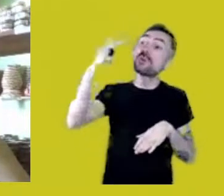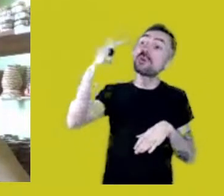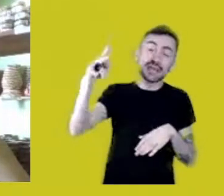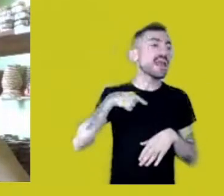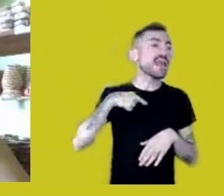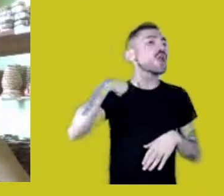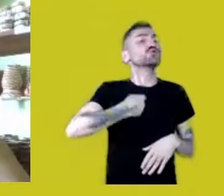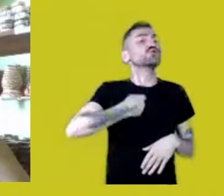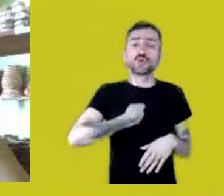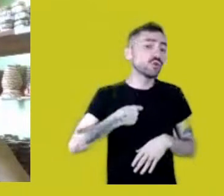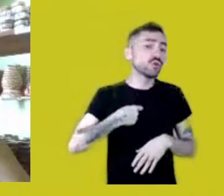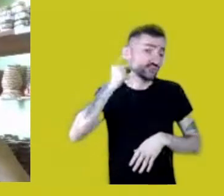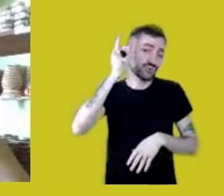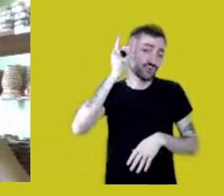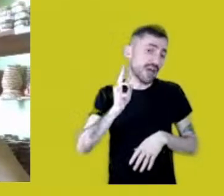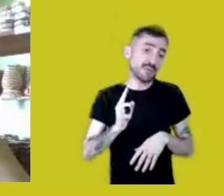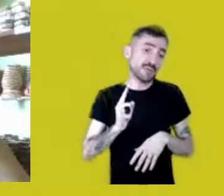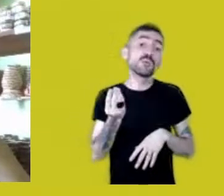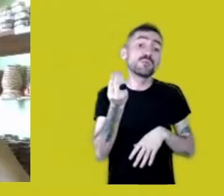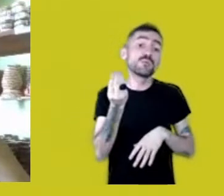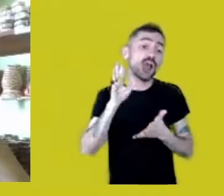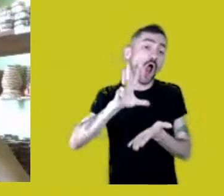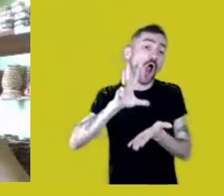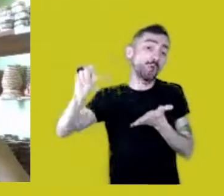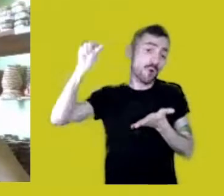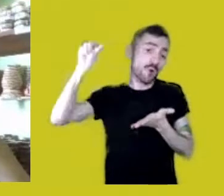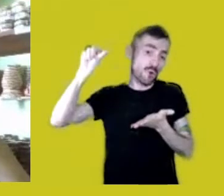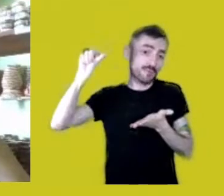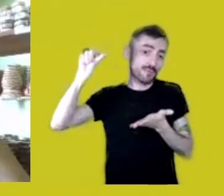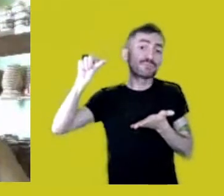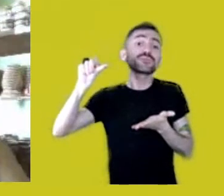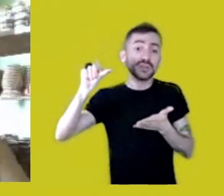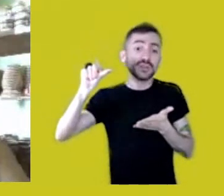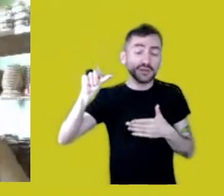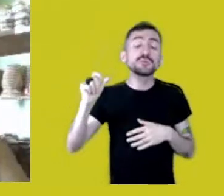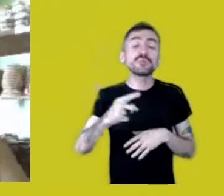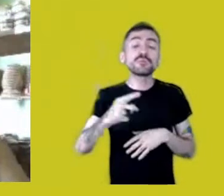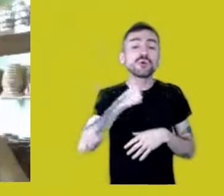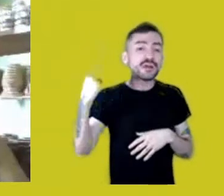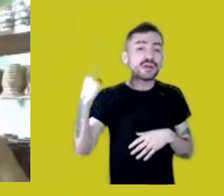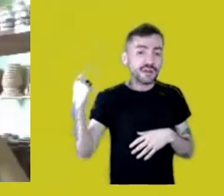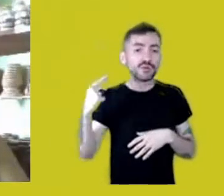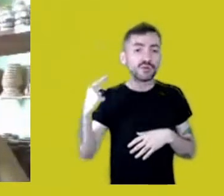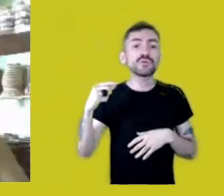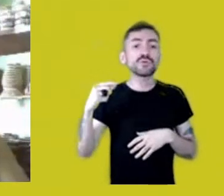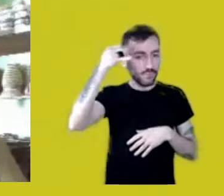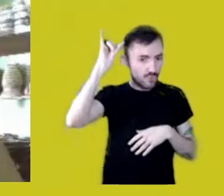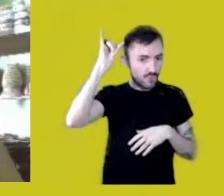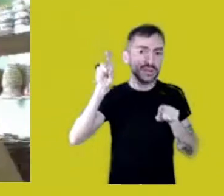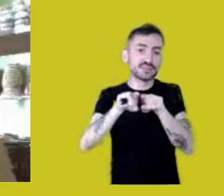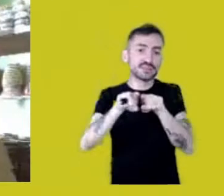An owner of the Diamante Negro ox here in Porto Velho has just passed away,